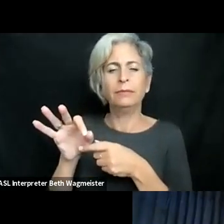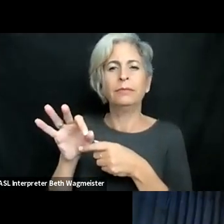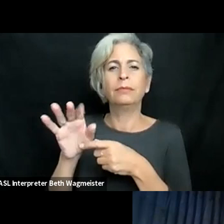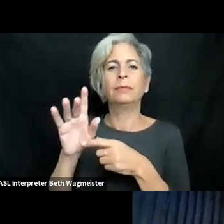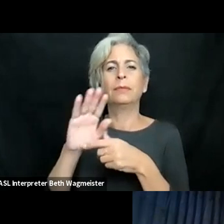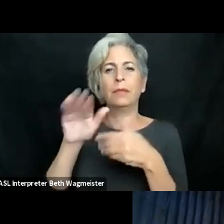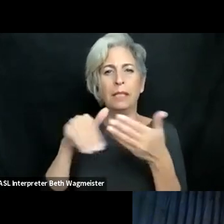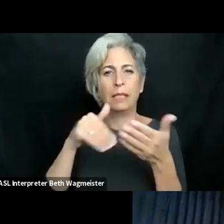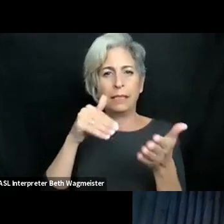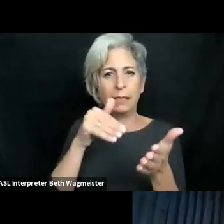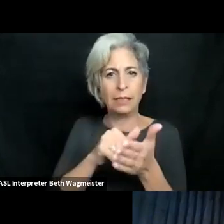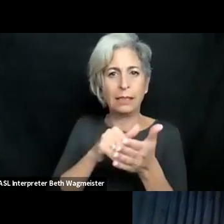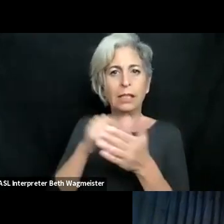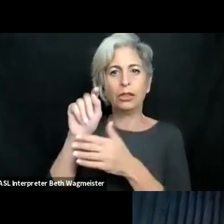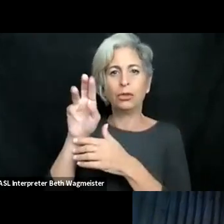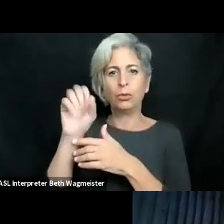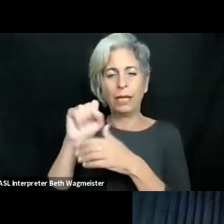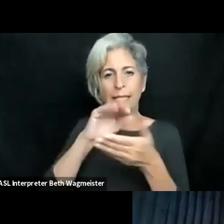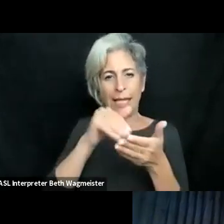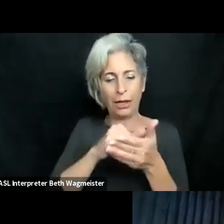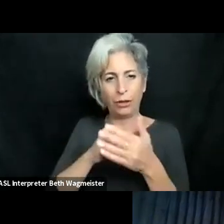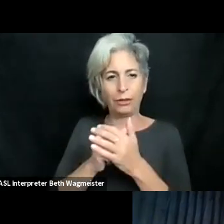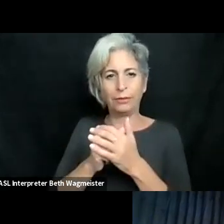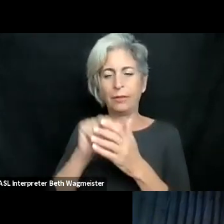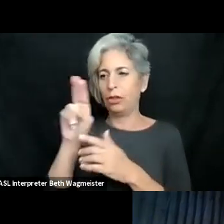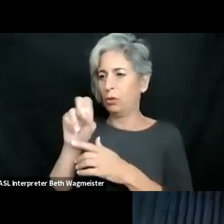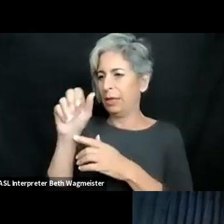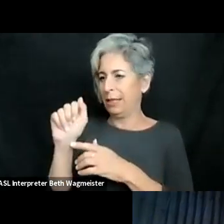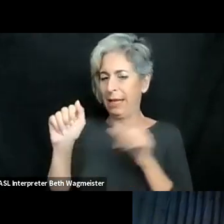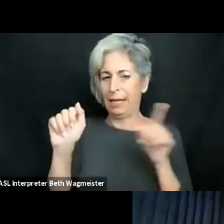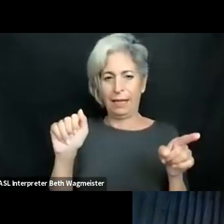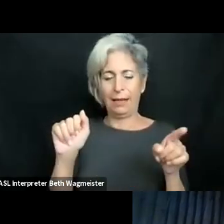Maryland, and Associate Director of the Trace Center, USA.